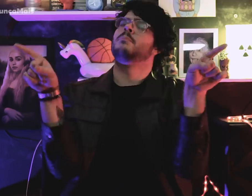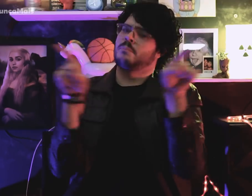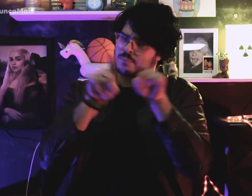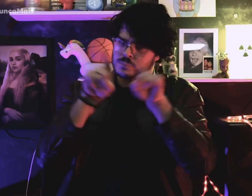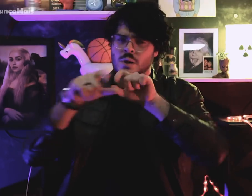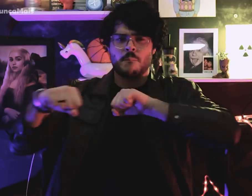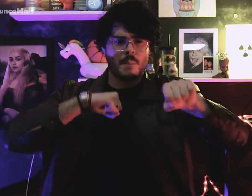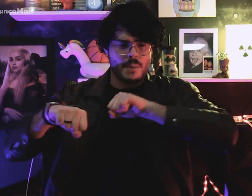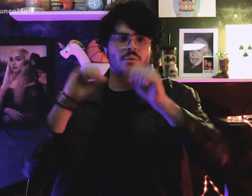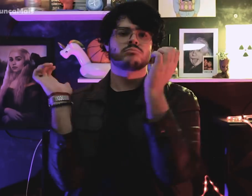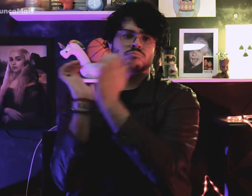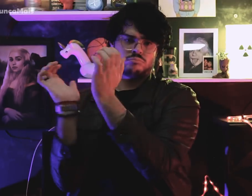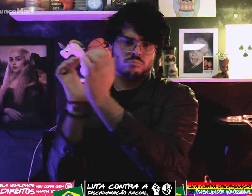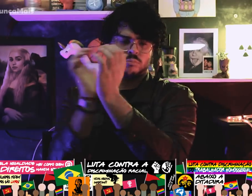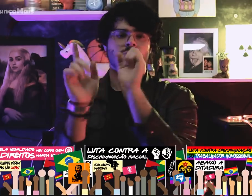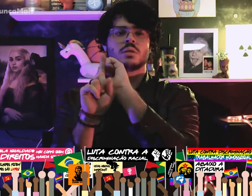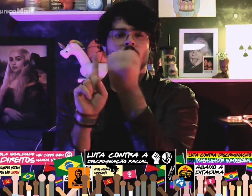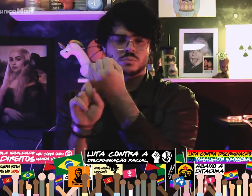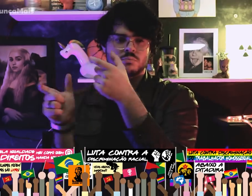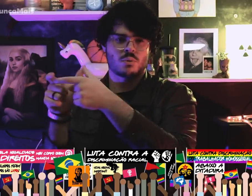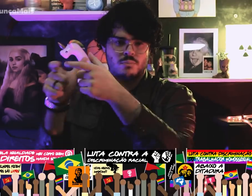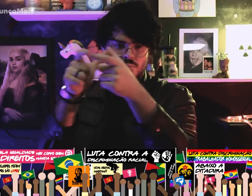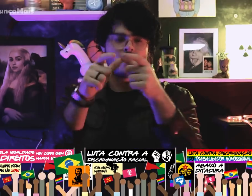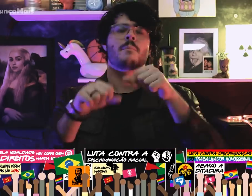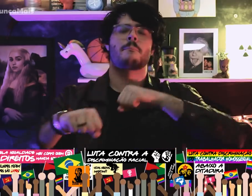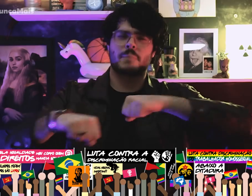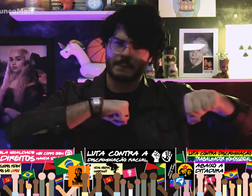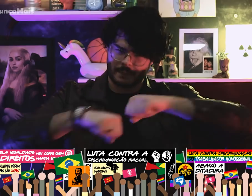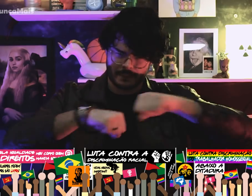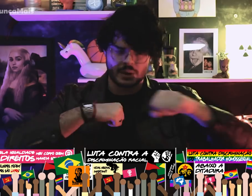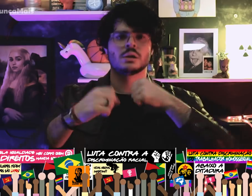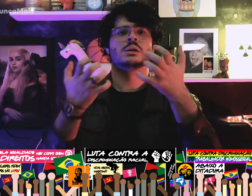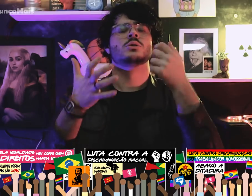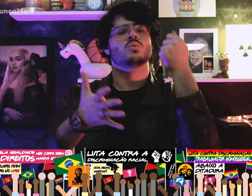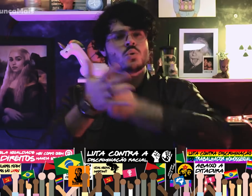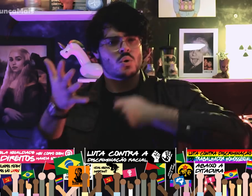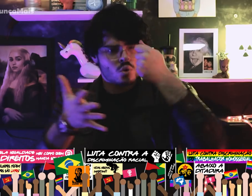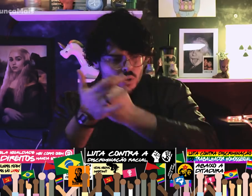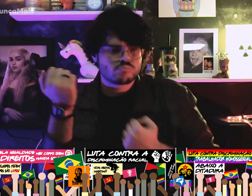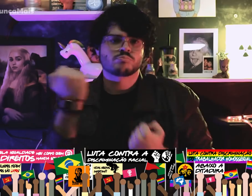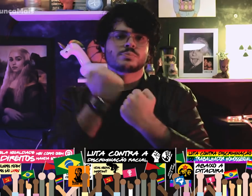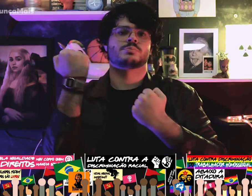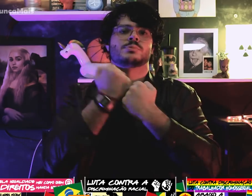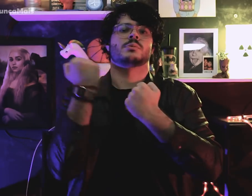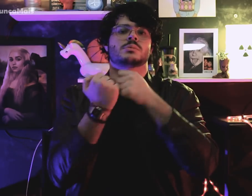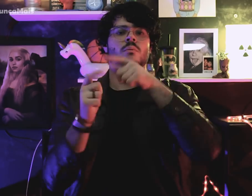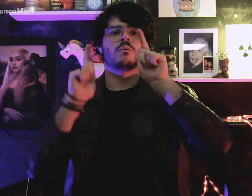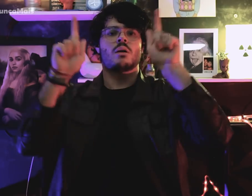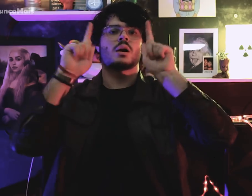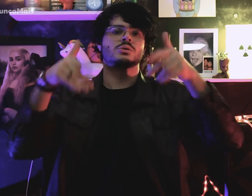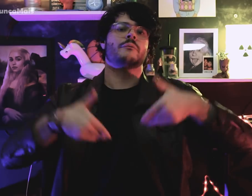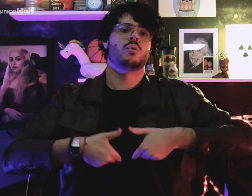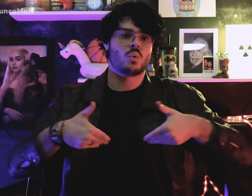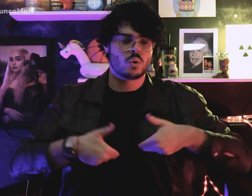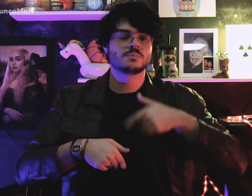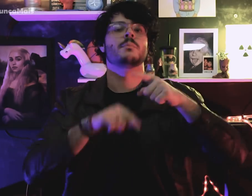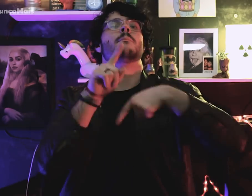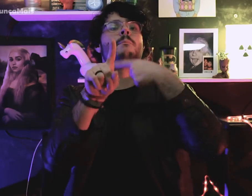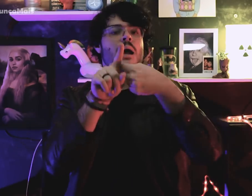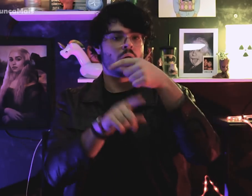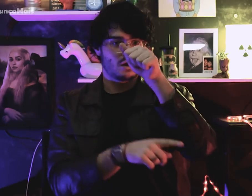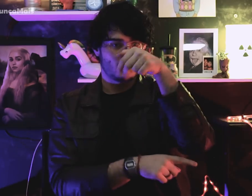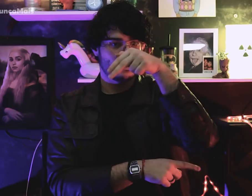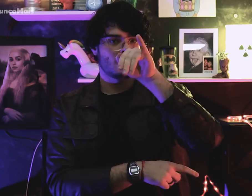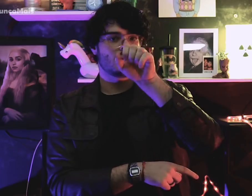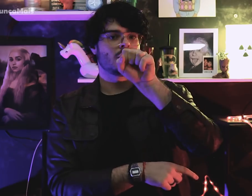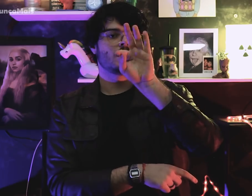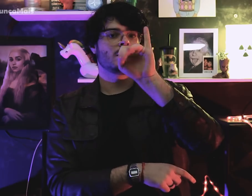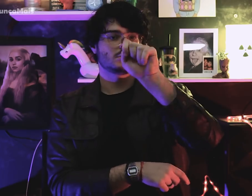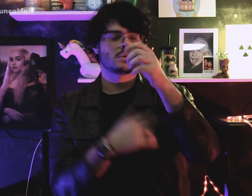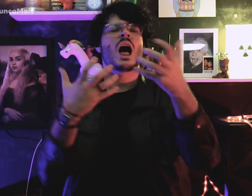Também haviam movimentos sociais em apoio a greve de fome, pela anistia,